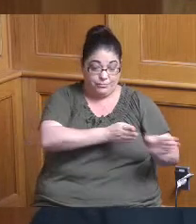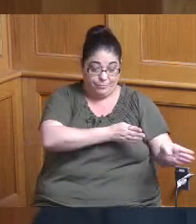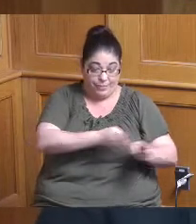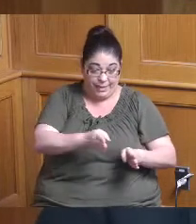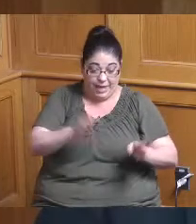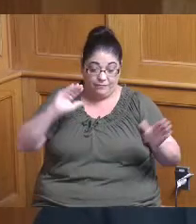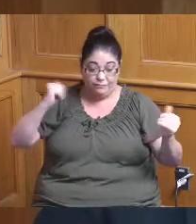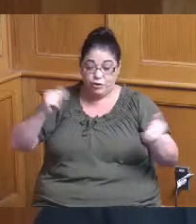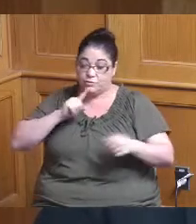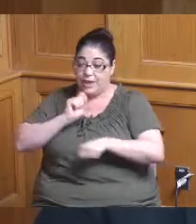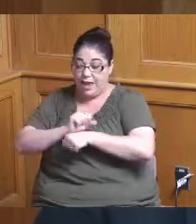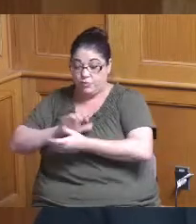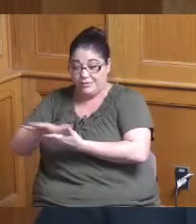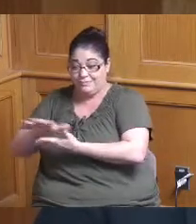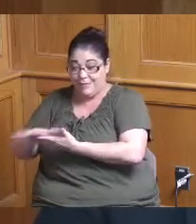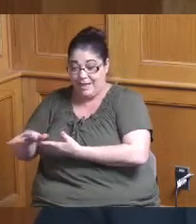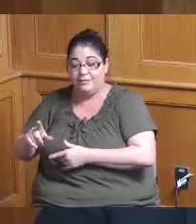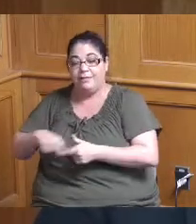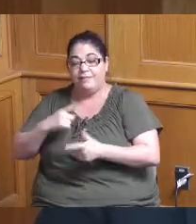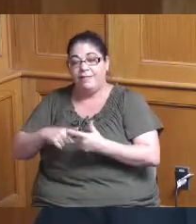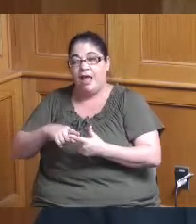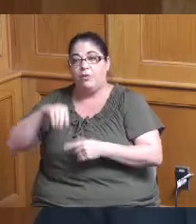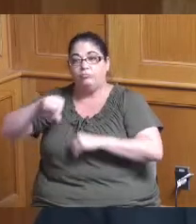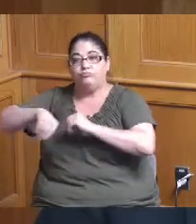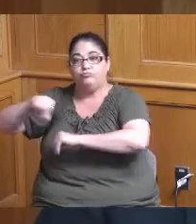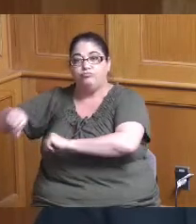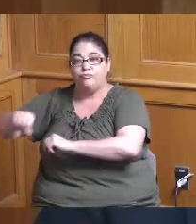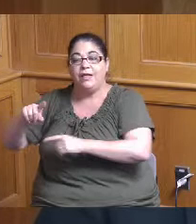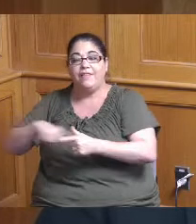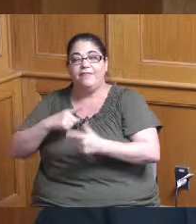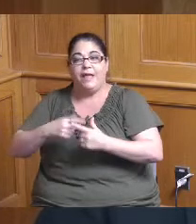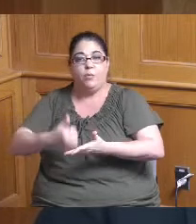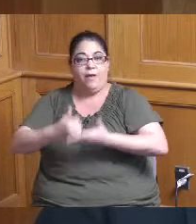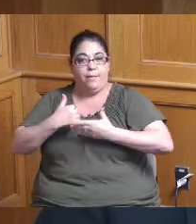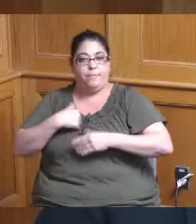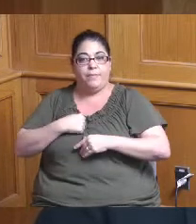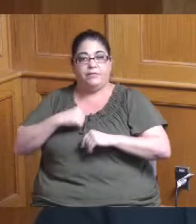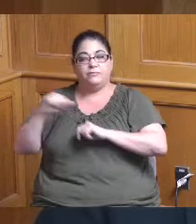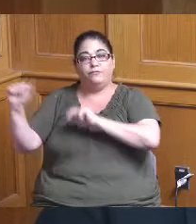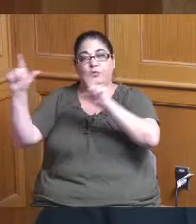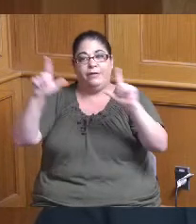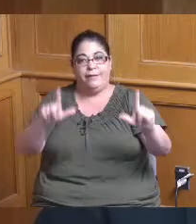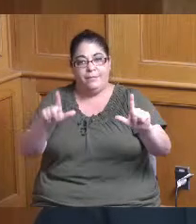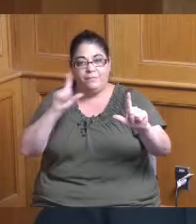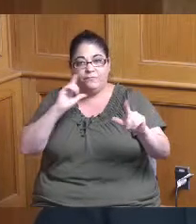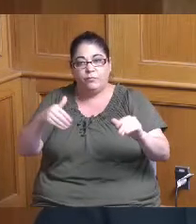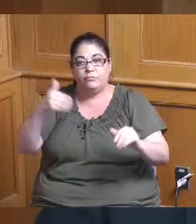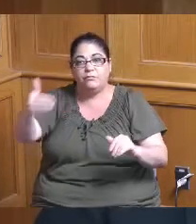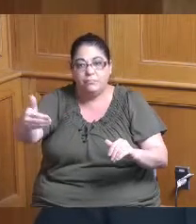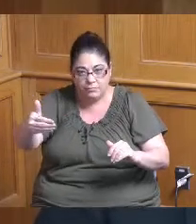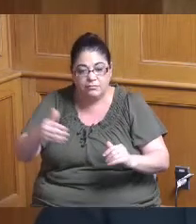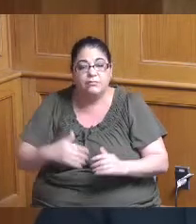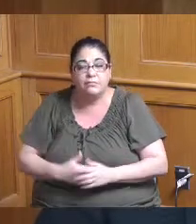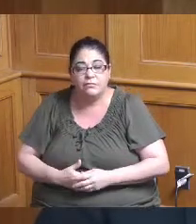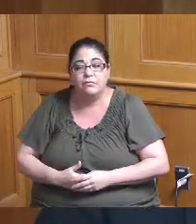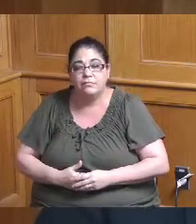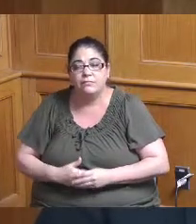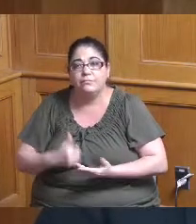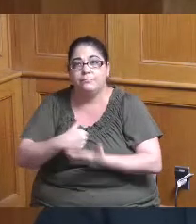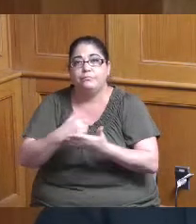that you know I think that might be helpful by way of context moving into the budget in august